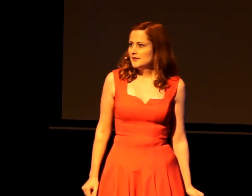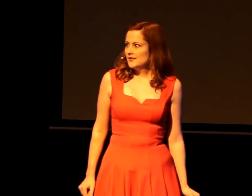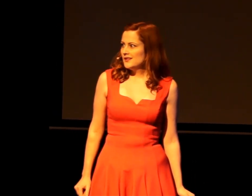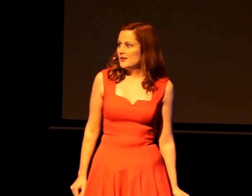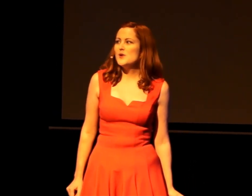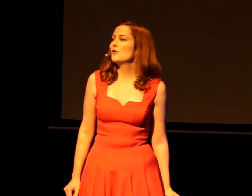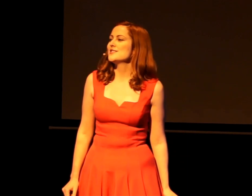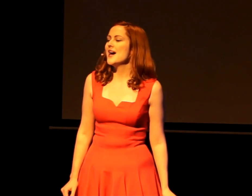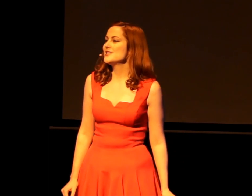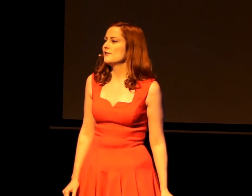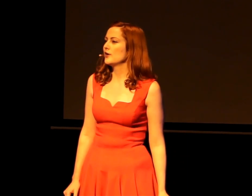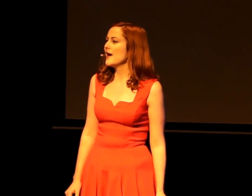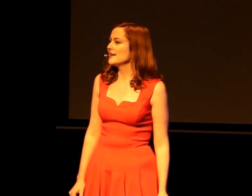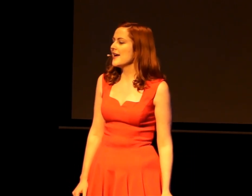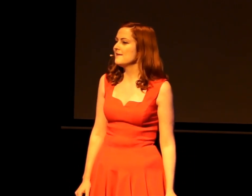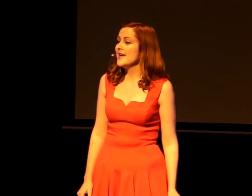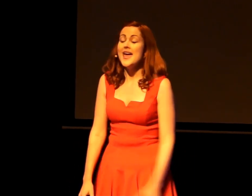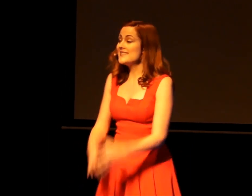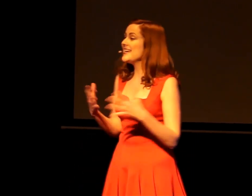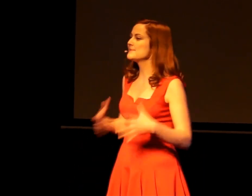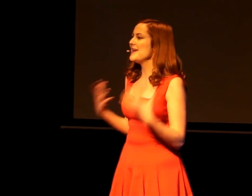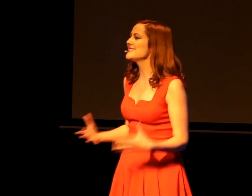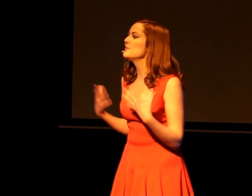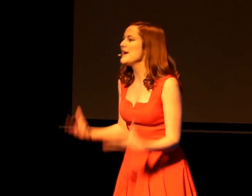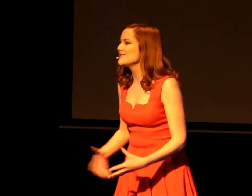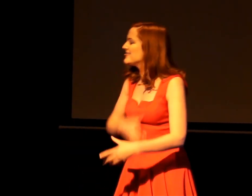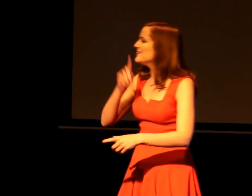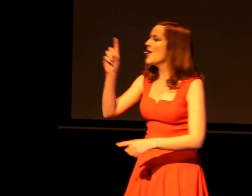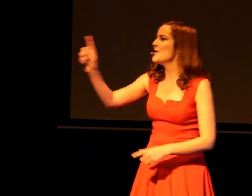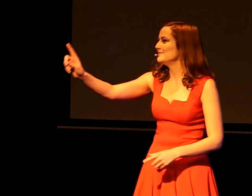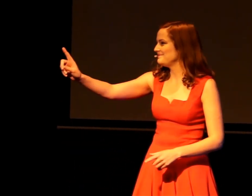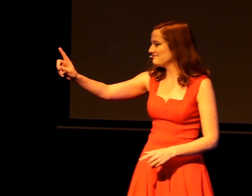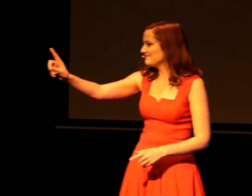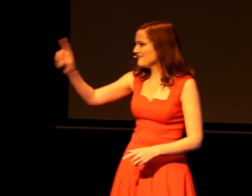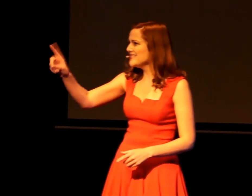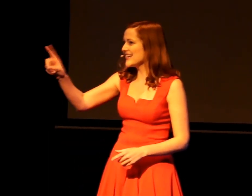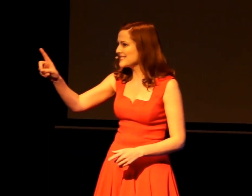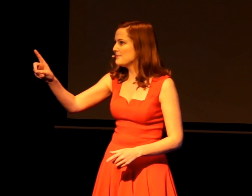We'll cross eyes over a crowded café as he explains to the waitress that, no, it's actually pronounced